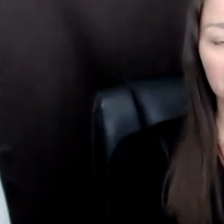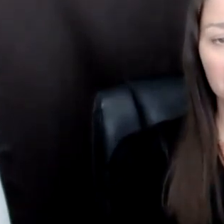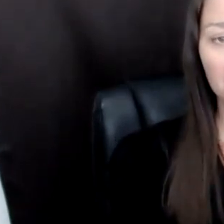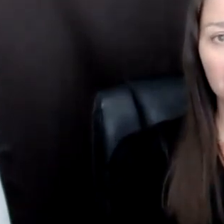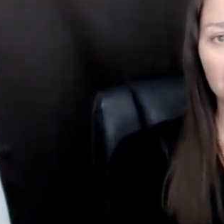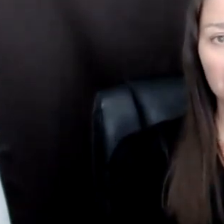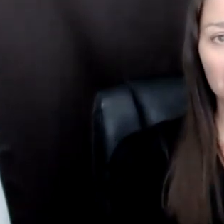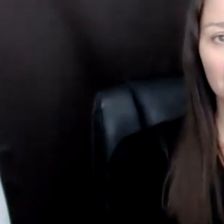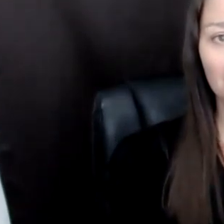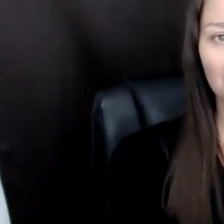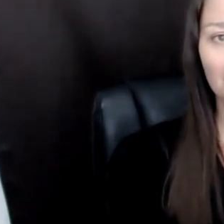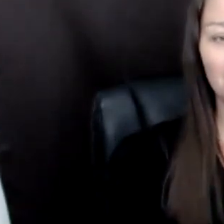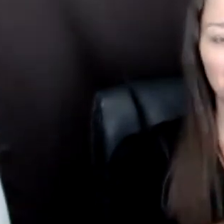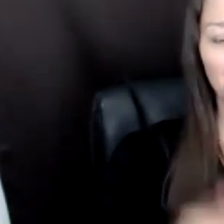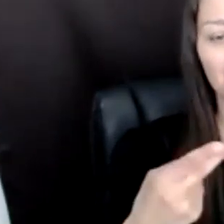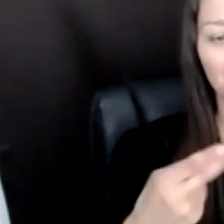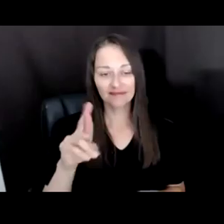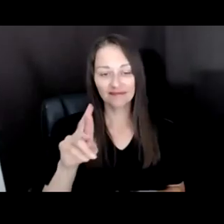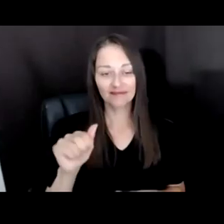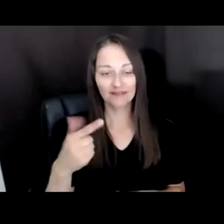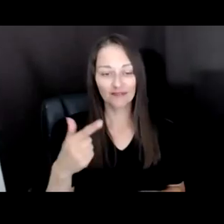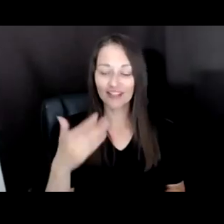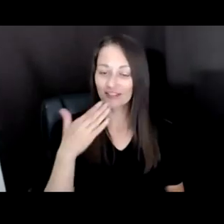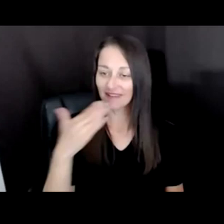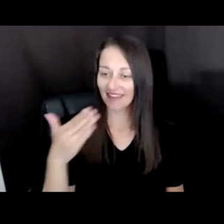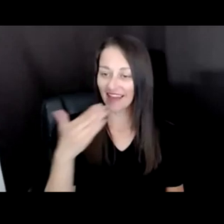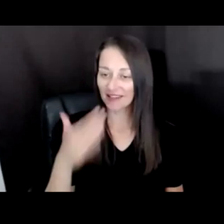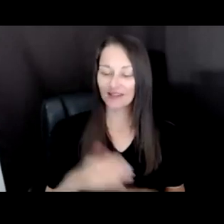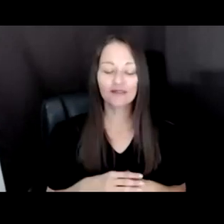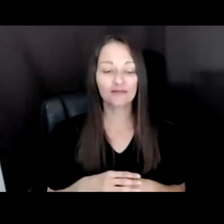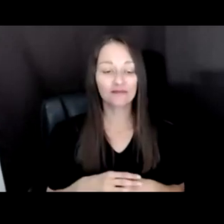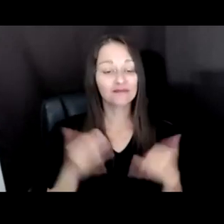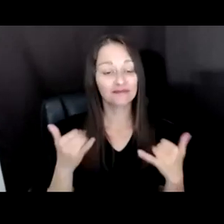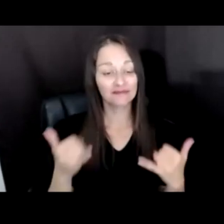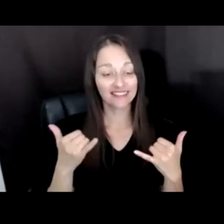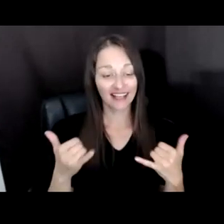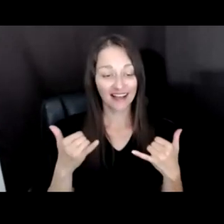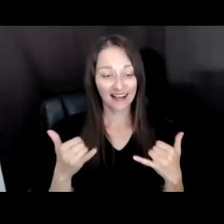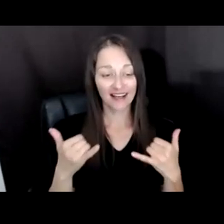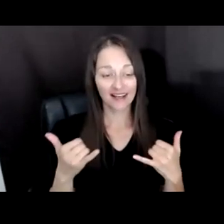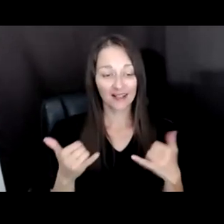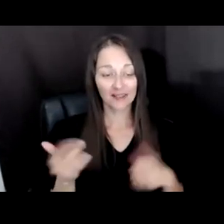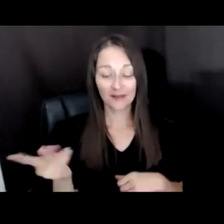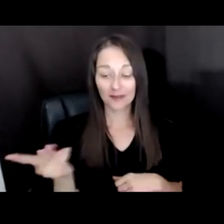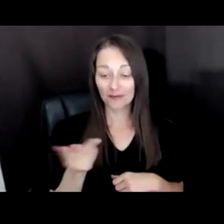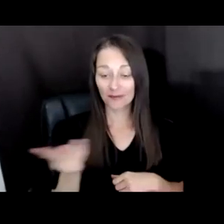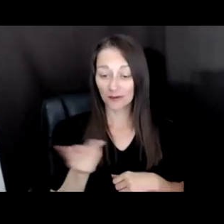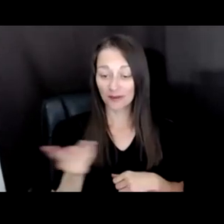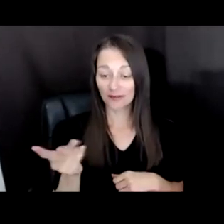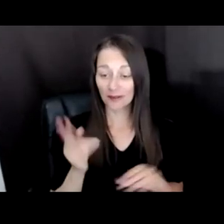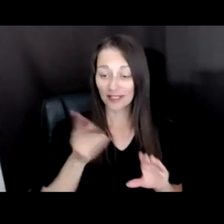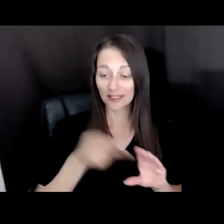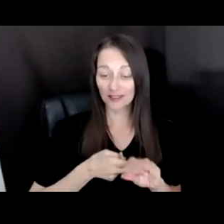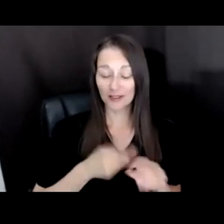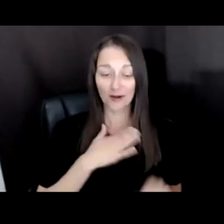THANK YOU. SO IF WE CAN BE JOINED BY BOTH OF THE SPEAKERS, AMELIA AND STEPHANIE.